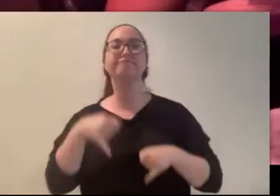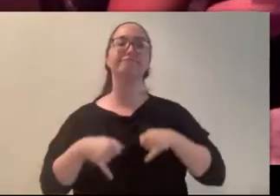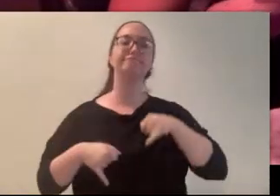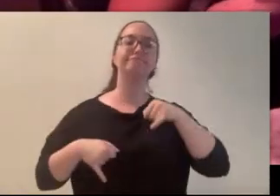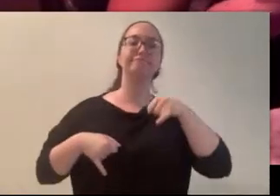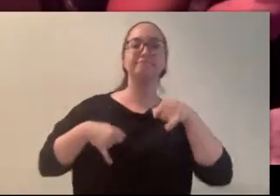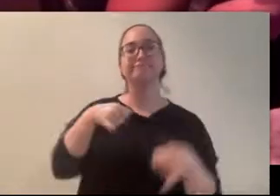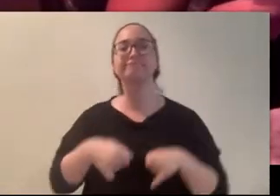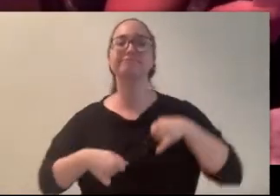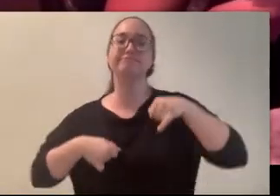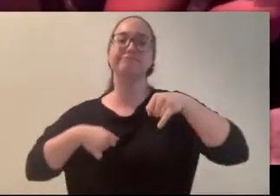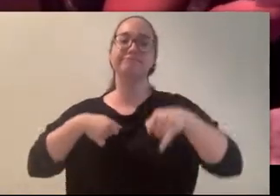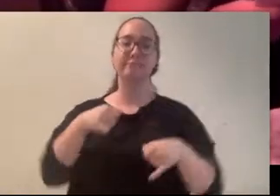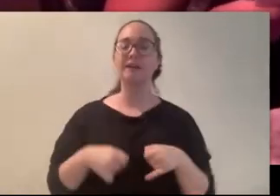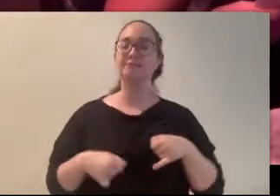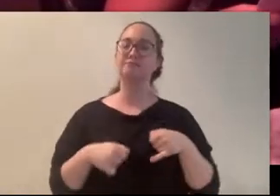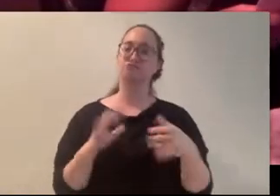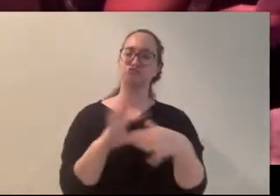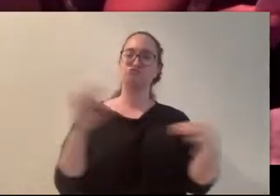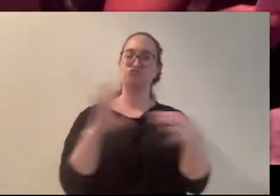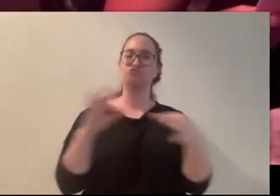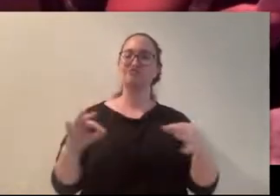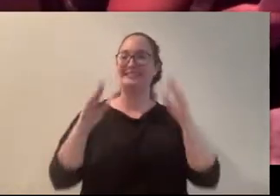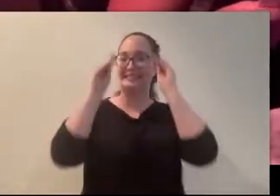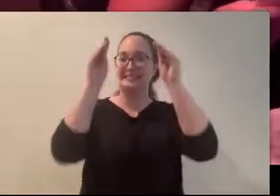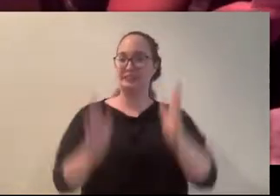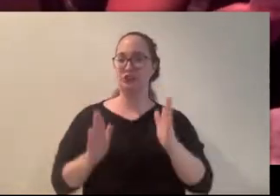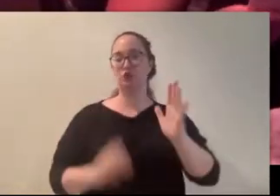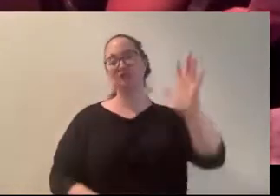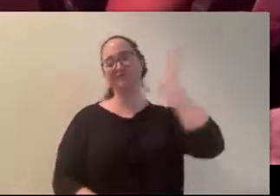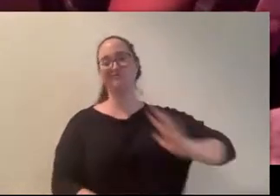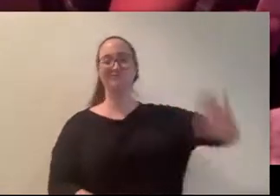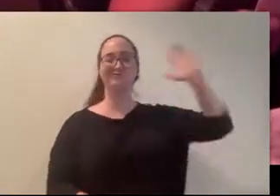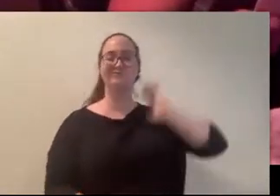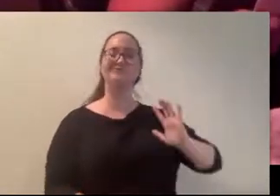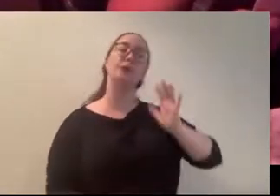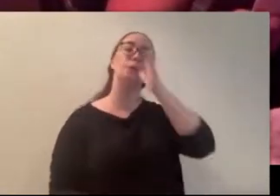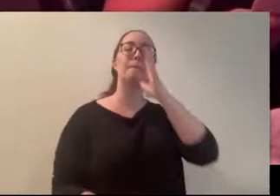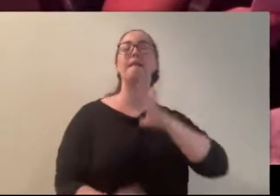elementary school some decades before. Young, beautiful,